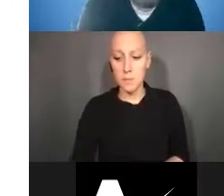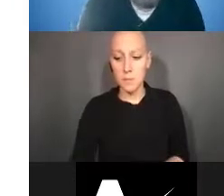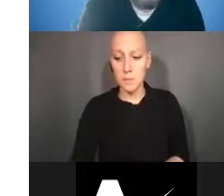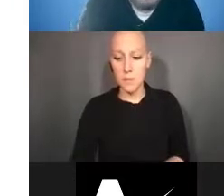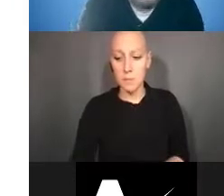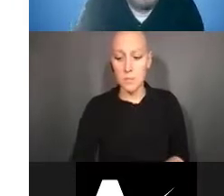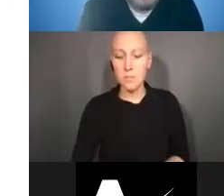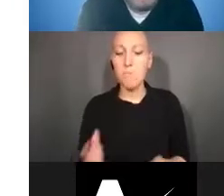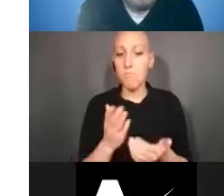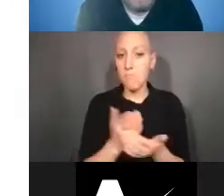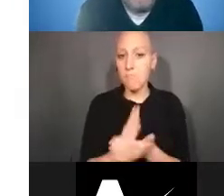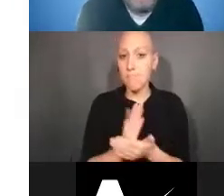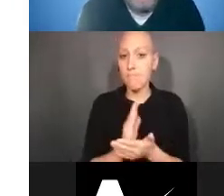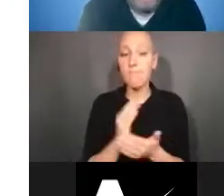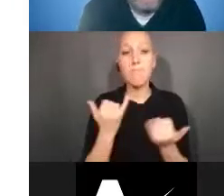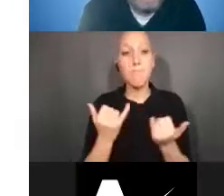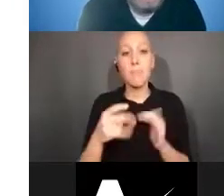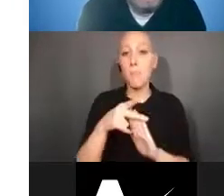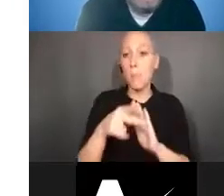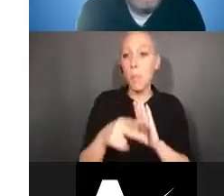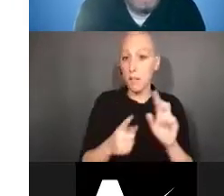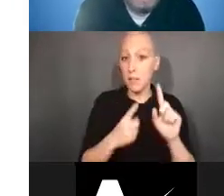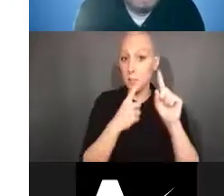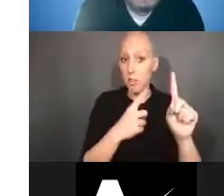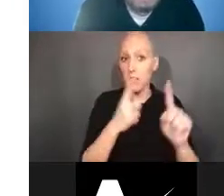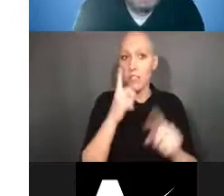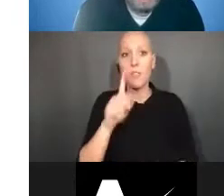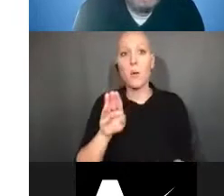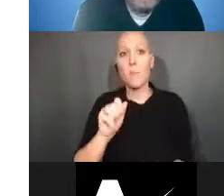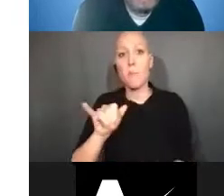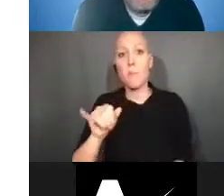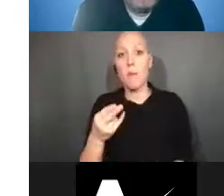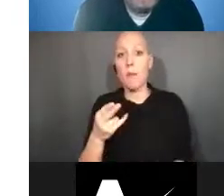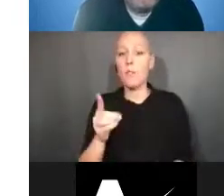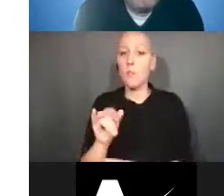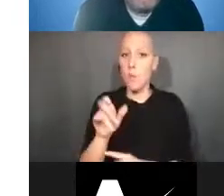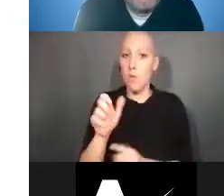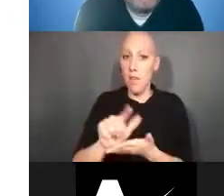for the Bayh-Dole Act and federal funding agreements. Initially the Bayh-Dole Act was intended